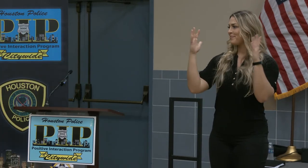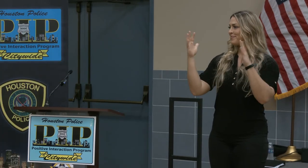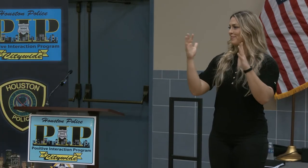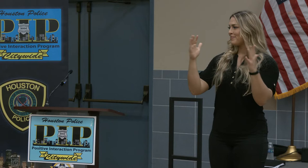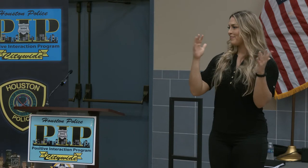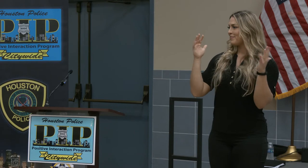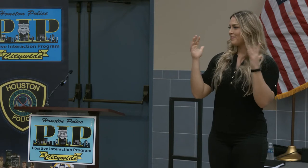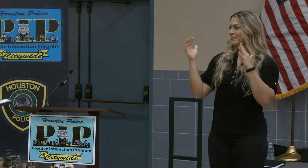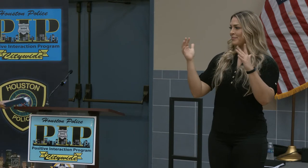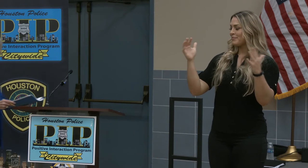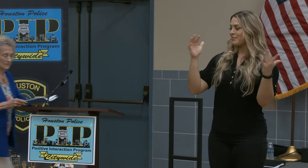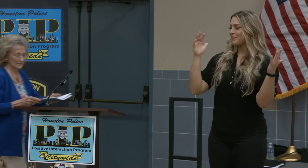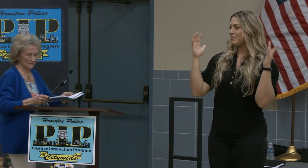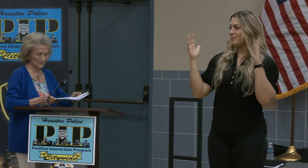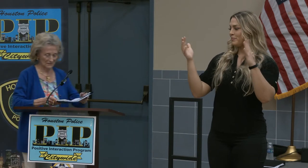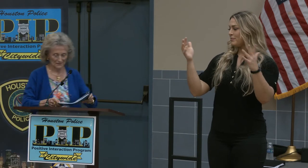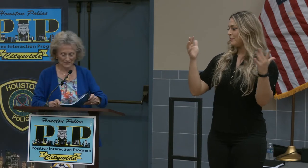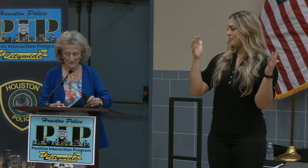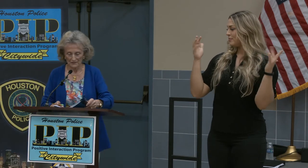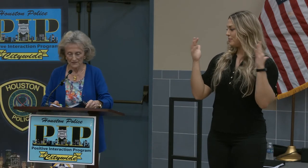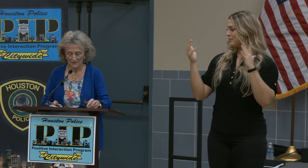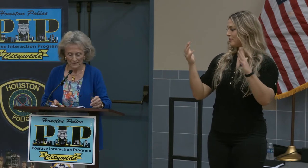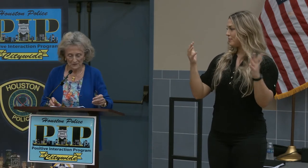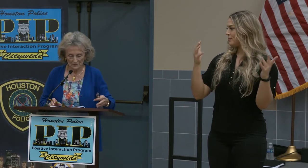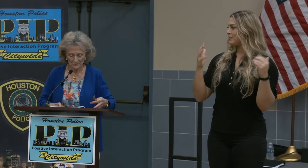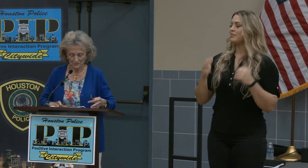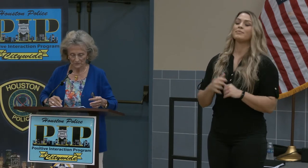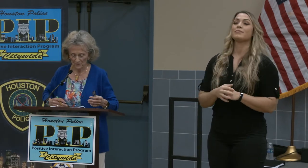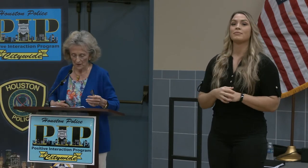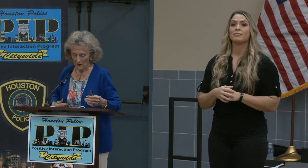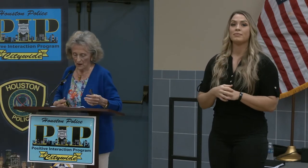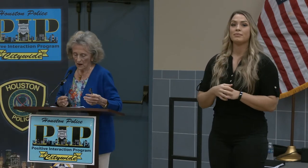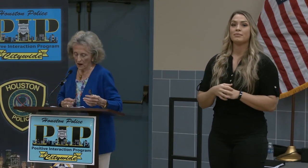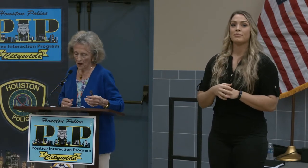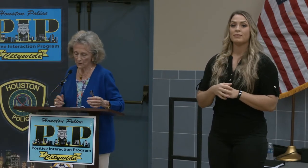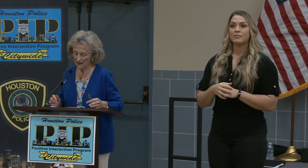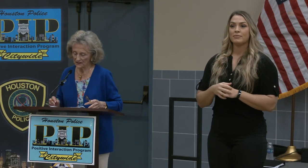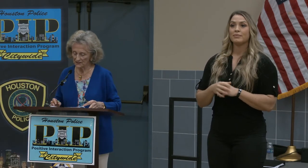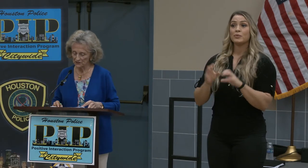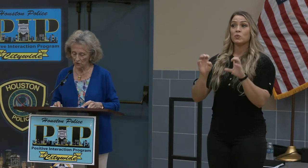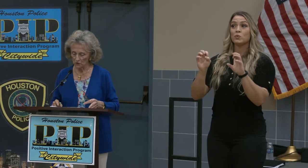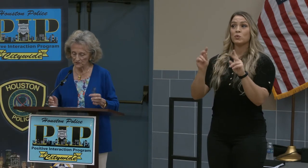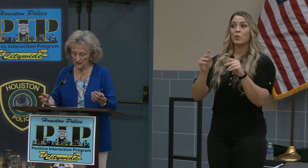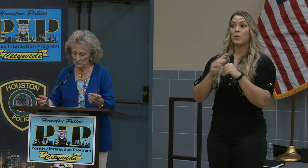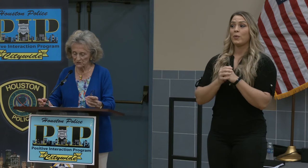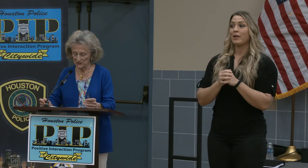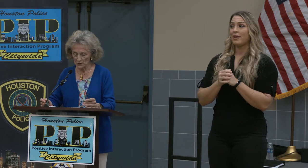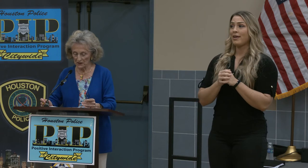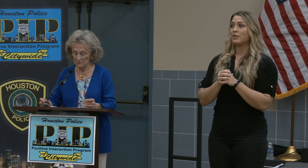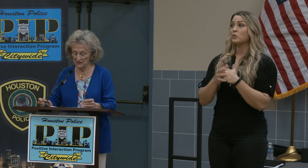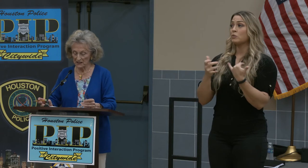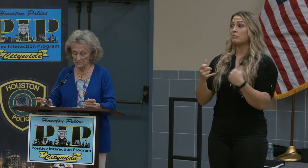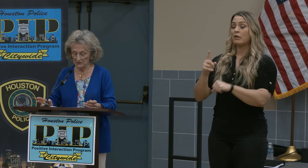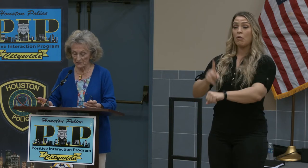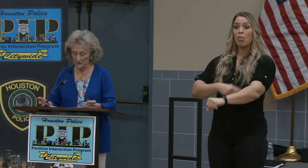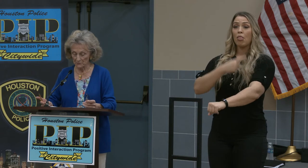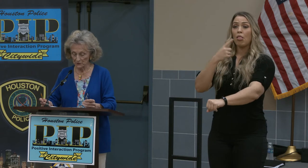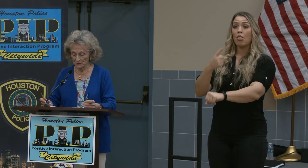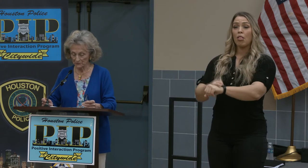Joan Buschor: Okay, he's a long time citywide PIP member